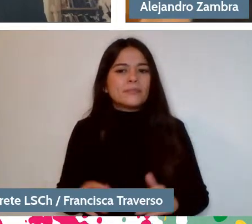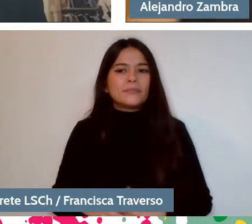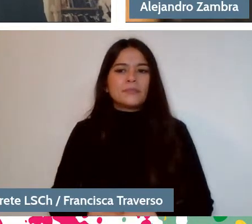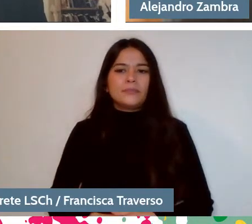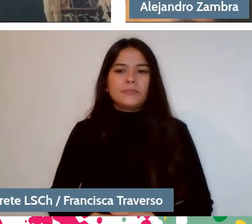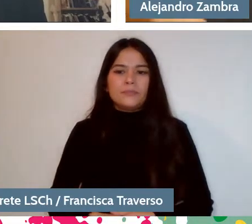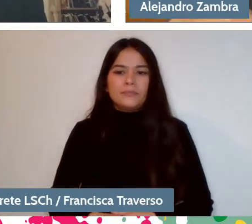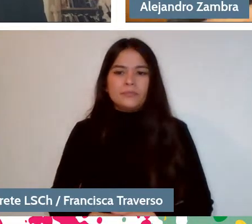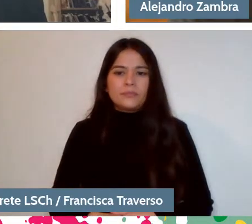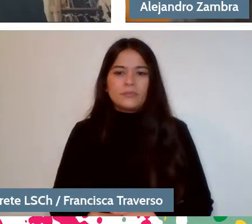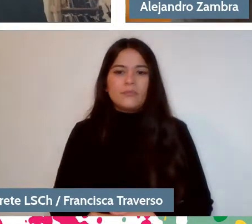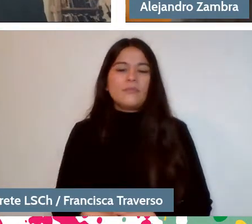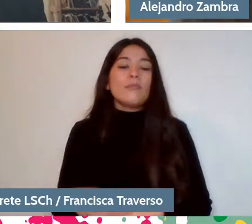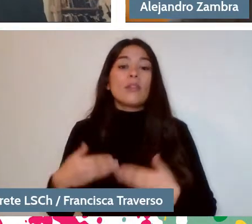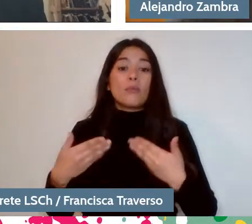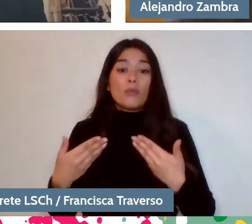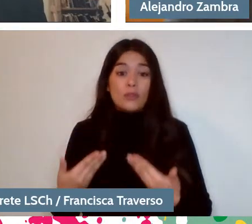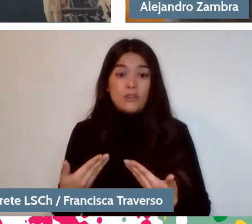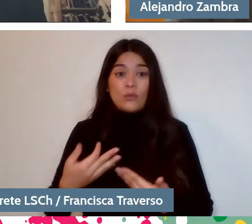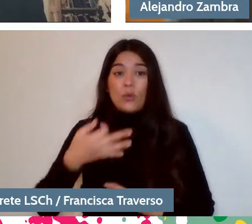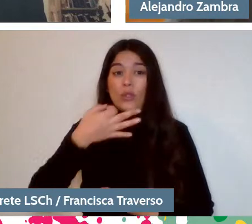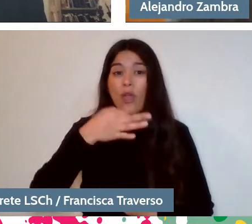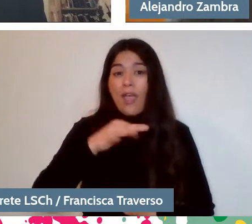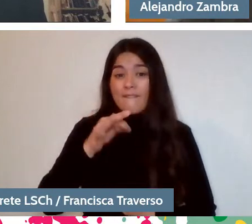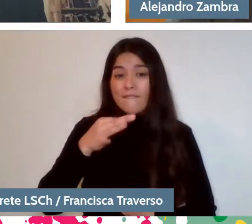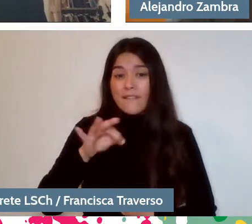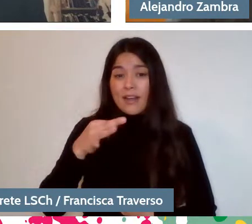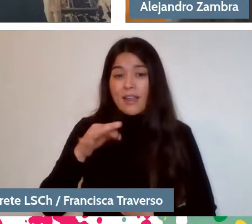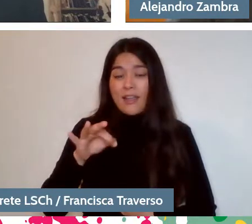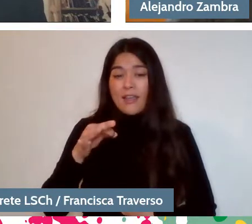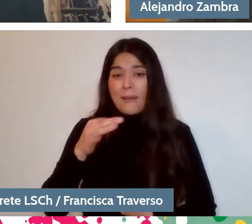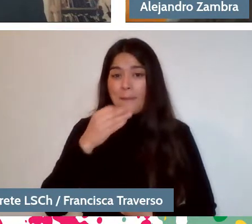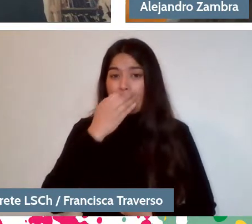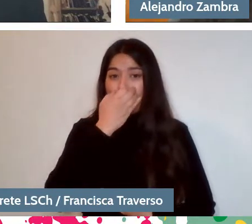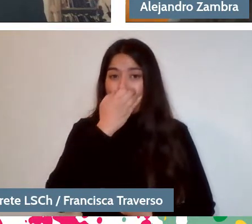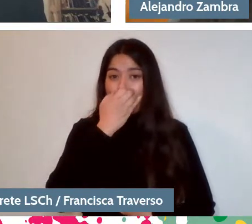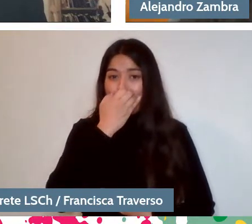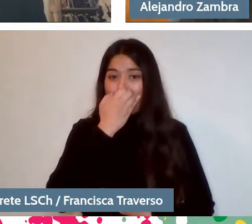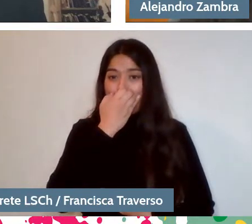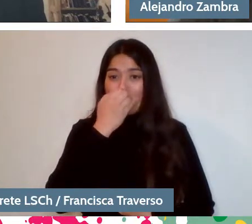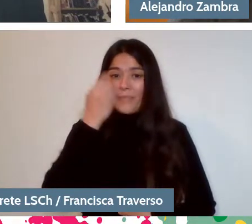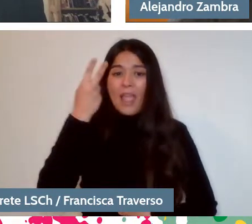when you talk about the autographic or autofiction, I don't know,